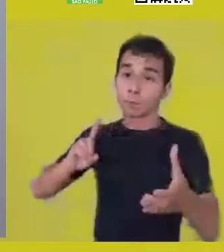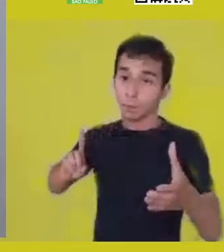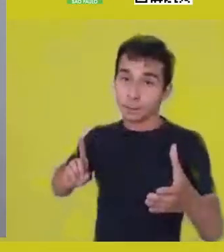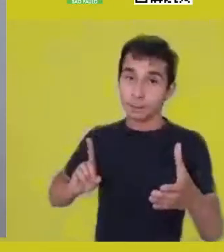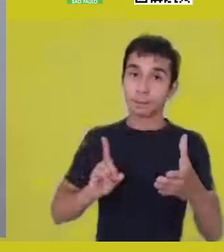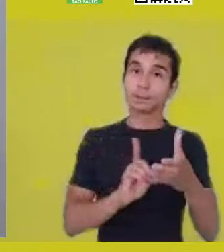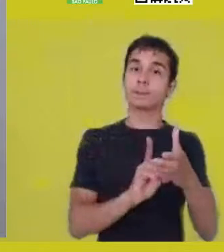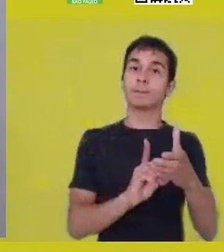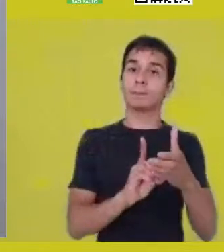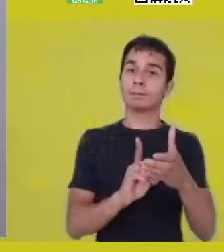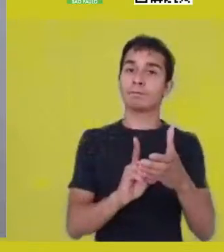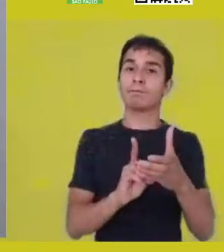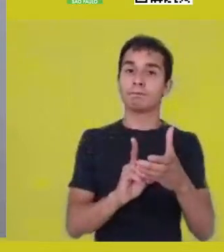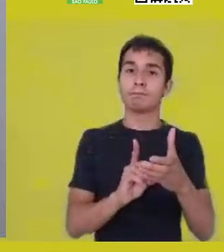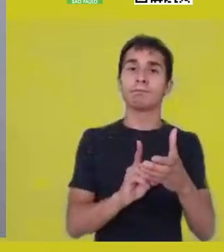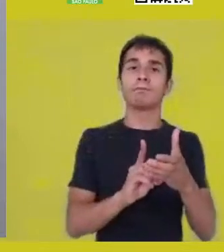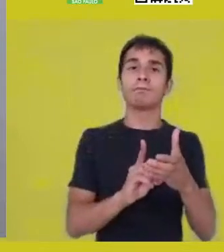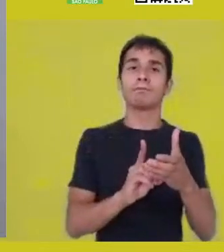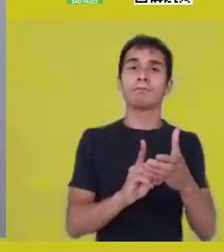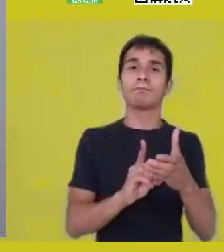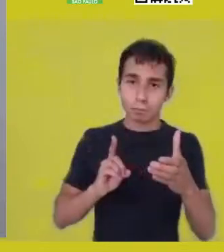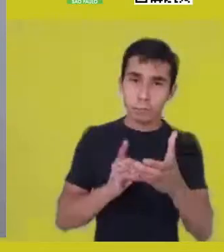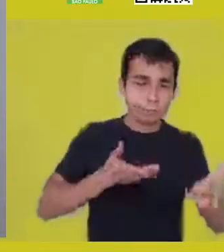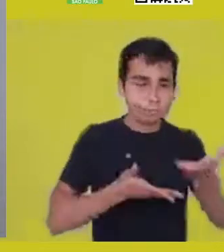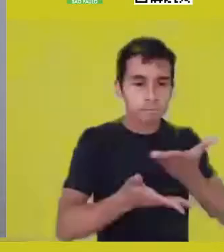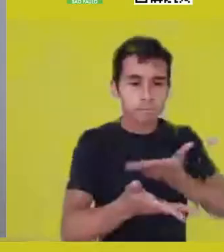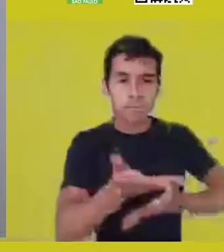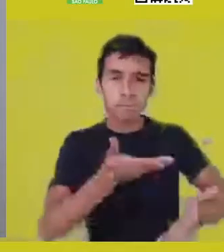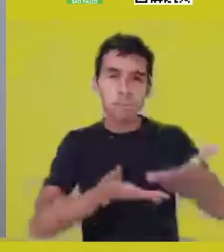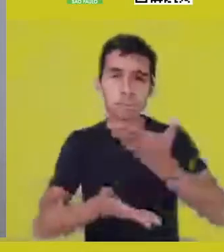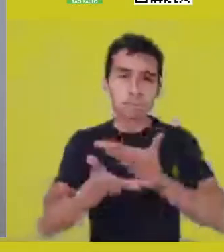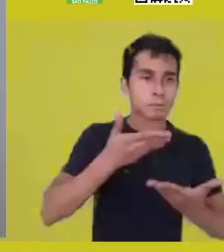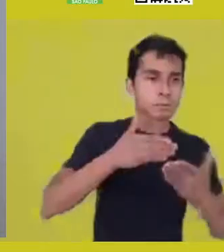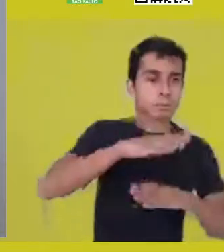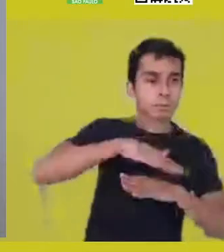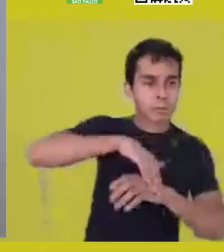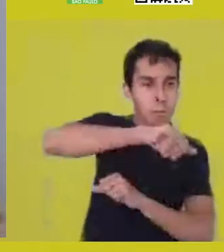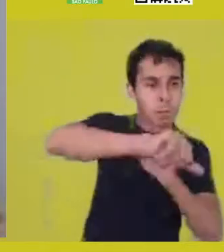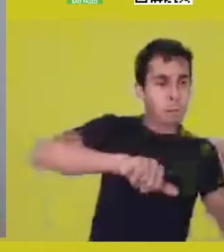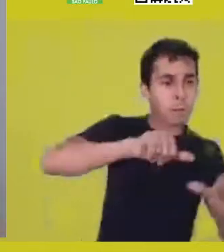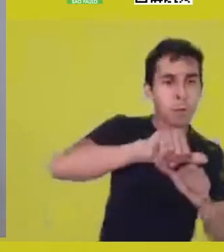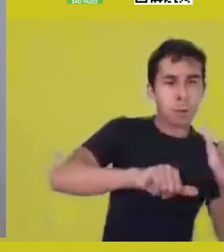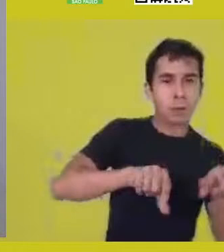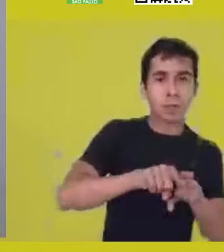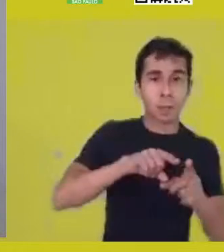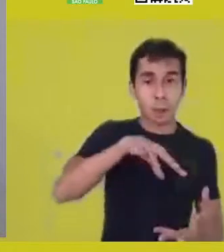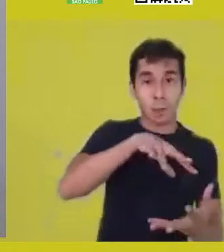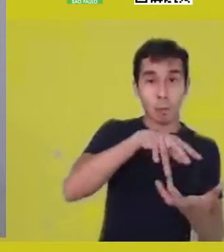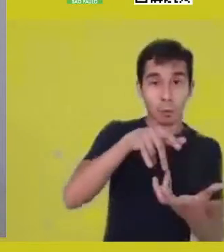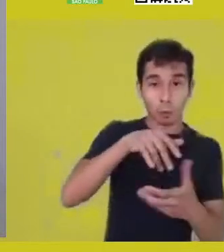crossing it and being crossed by it. This world, the world-nature, that, evidently,